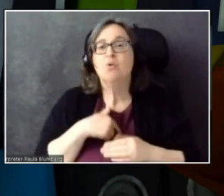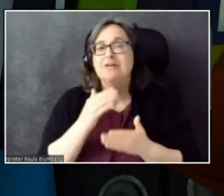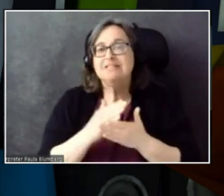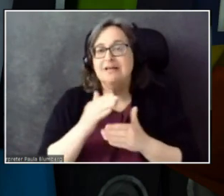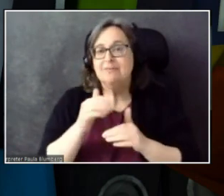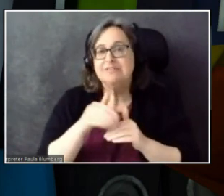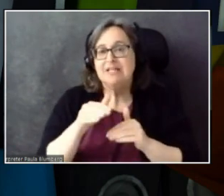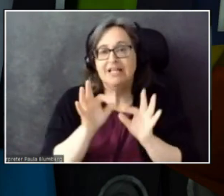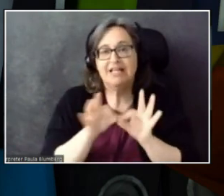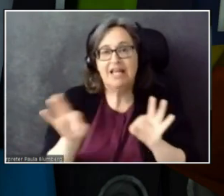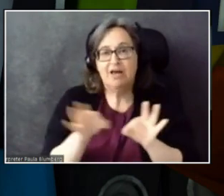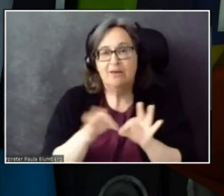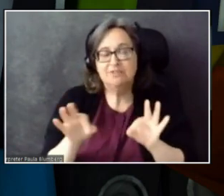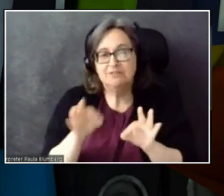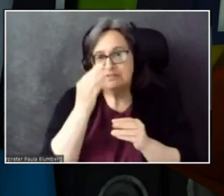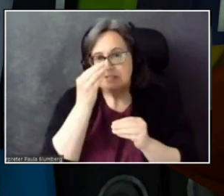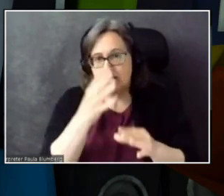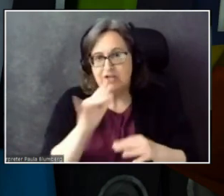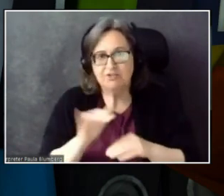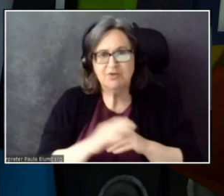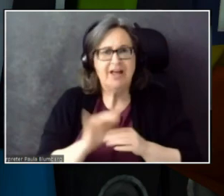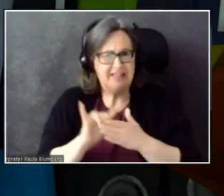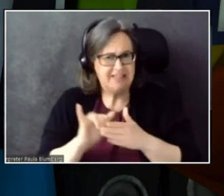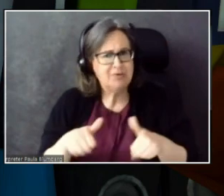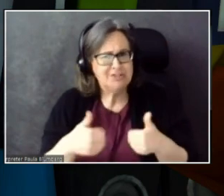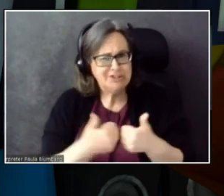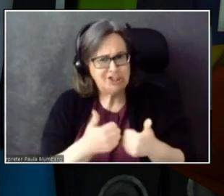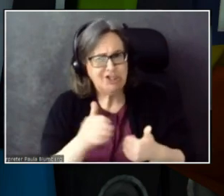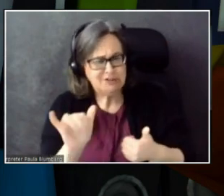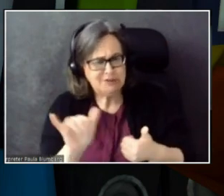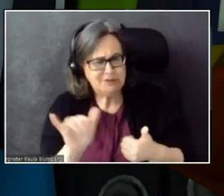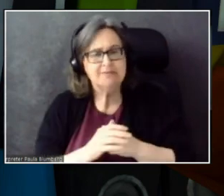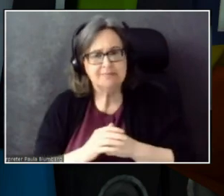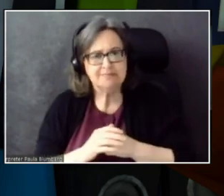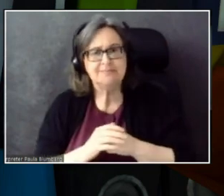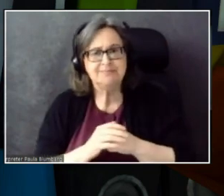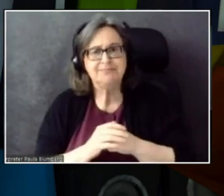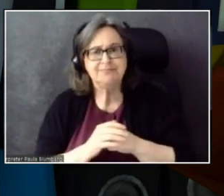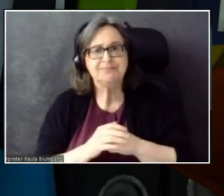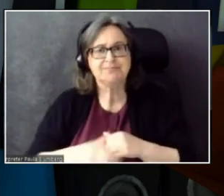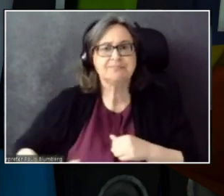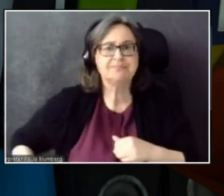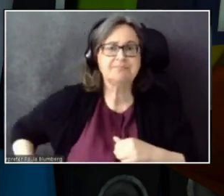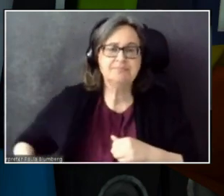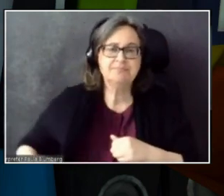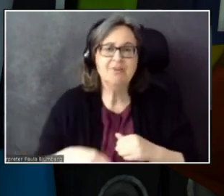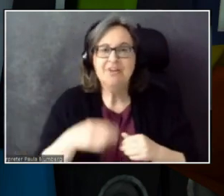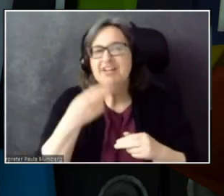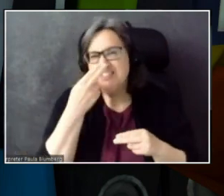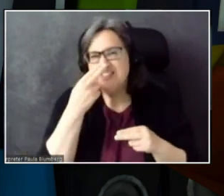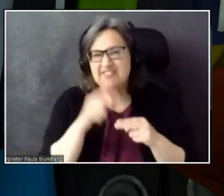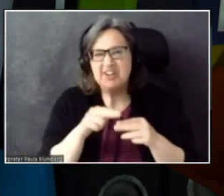data. That was challenging as well. But kind of a fun problem.